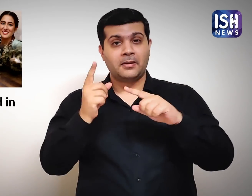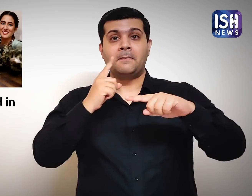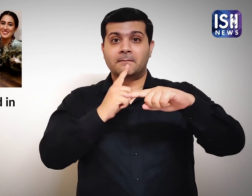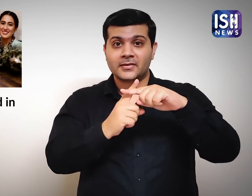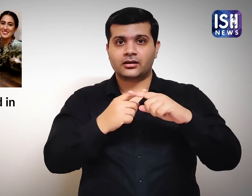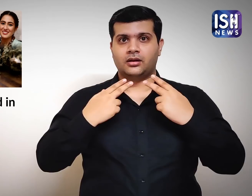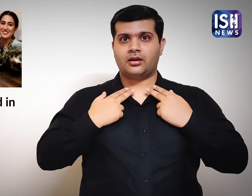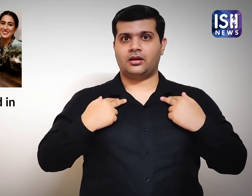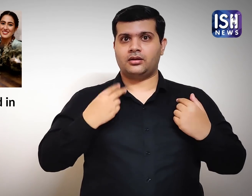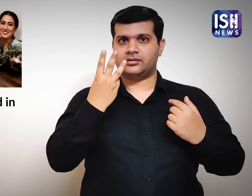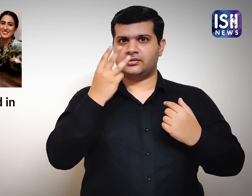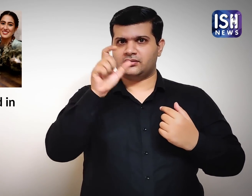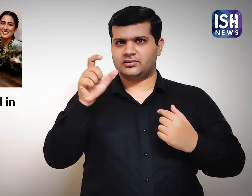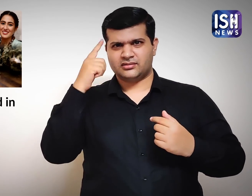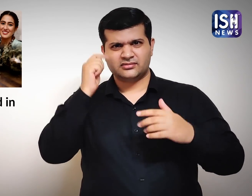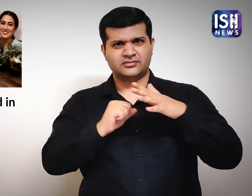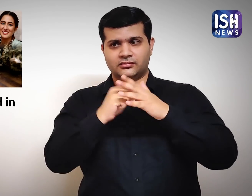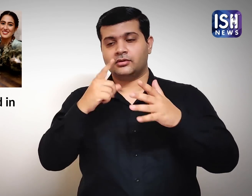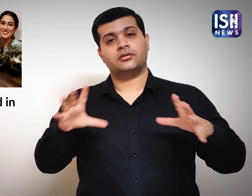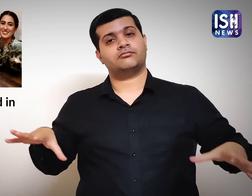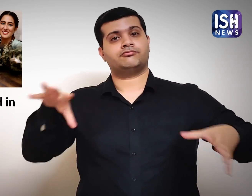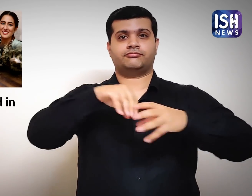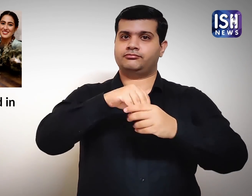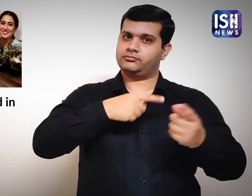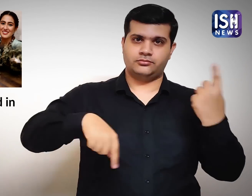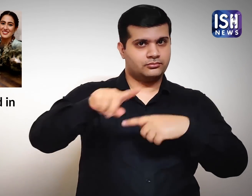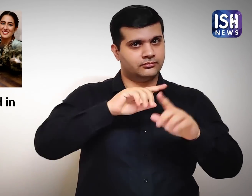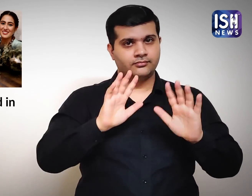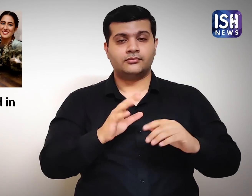and three members of her legal team.